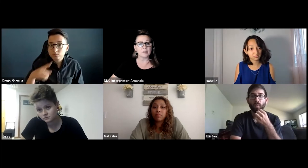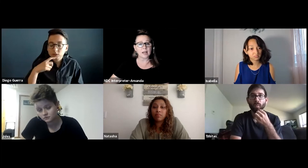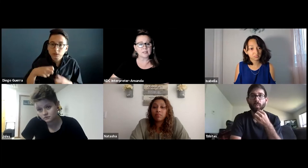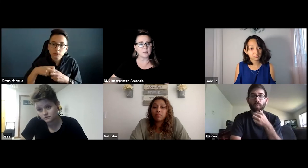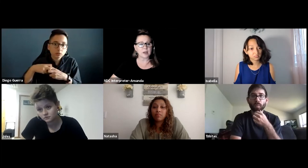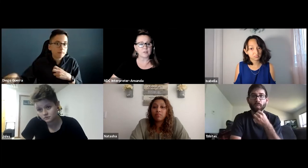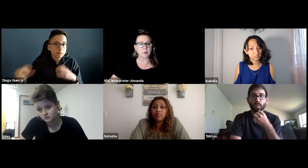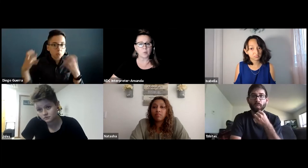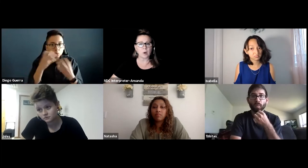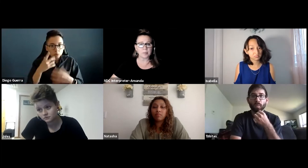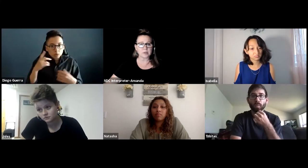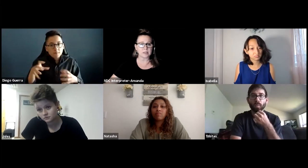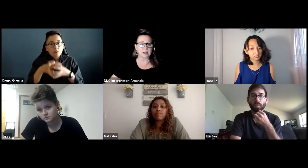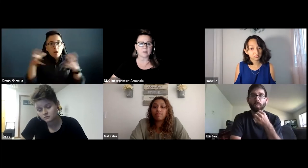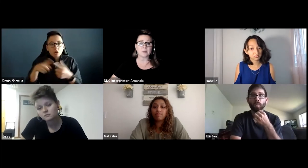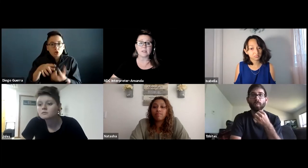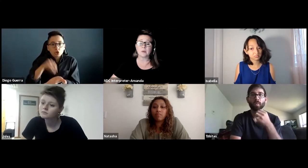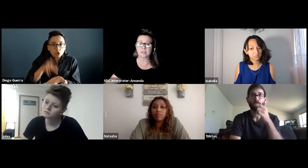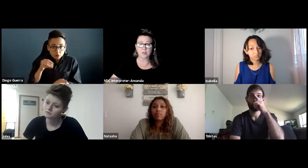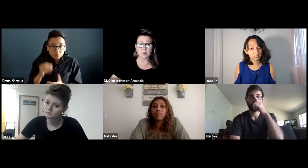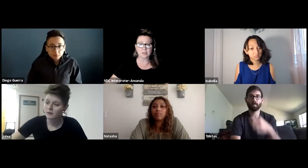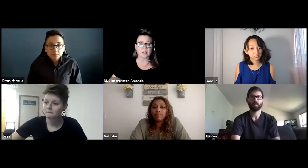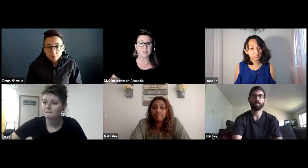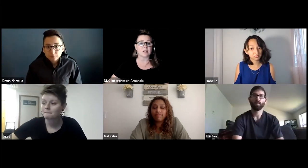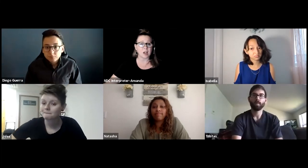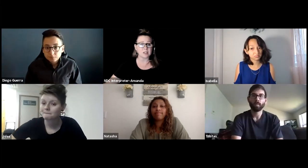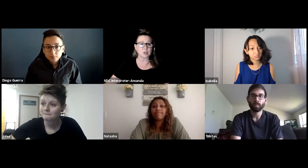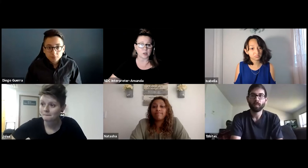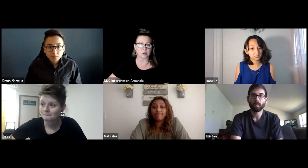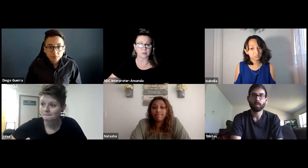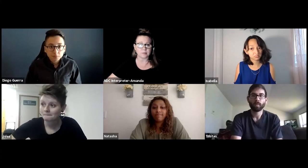Lastly, we have 41% said it was difficult and there was a lot to learn.